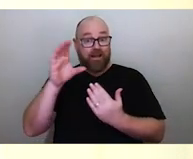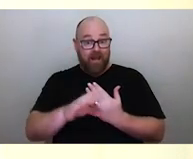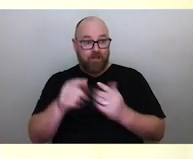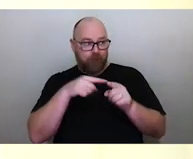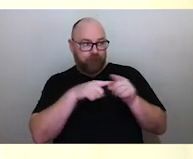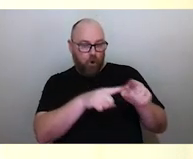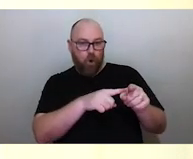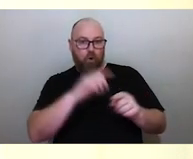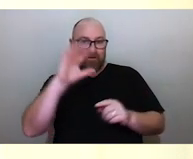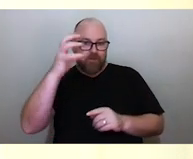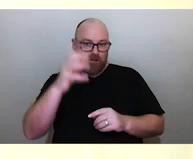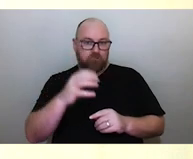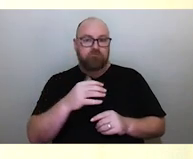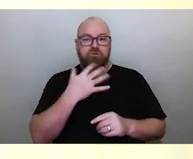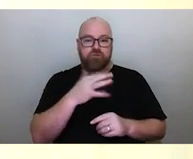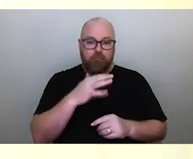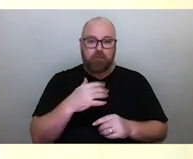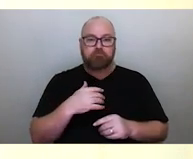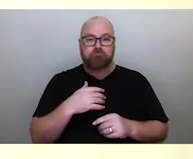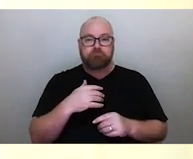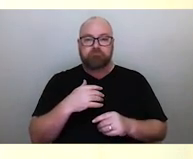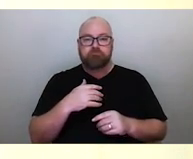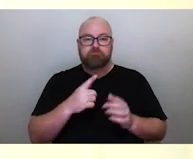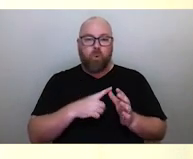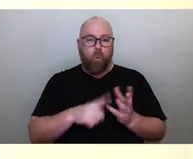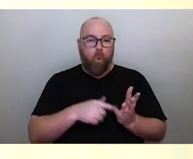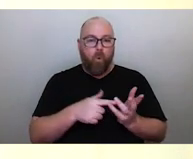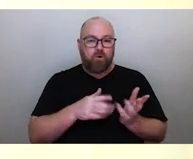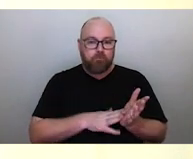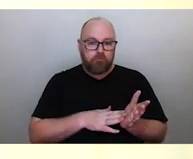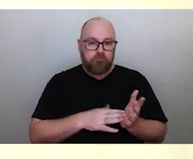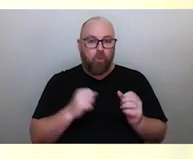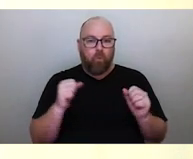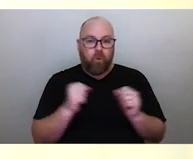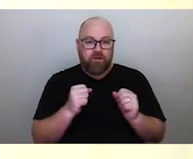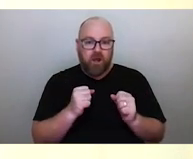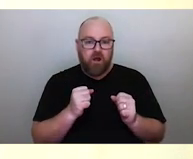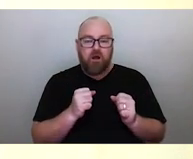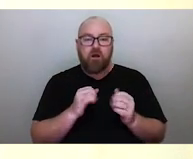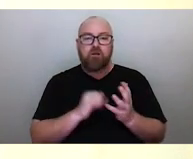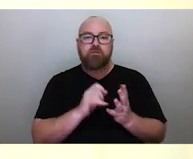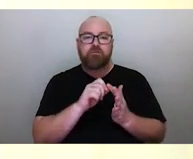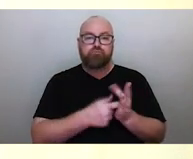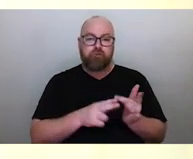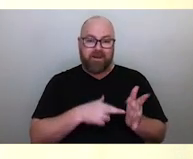Summer, autumn, winter, spring. These are denoted by the solstices and the equinoxes.